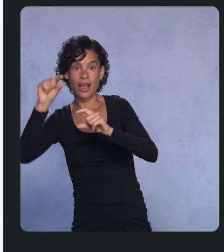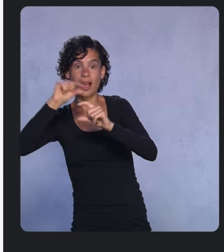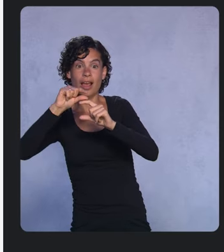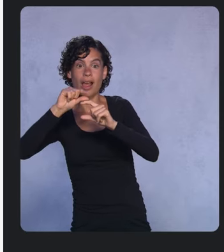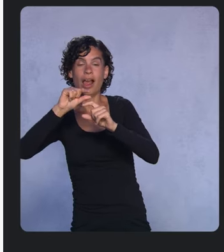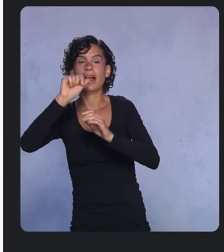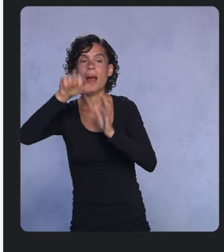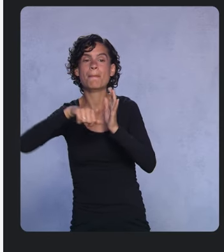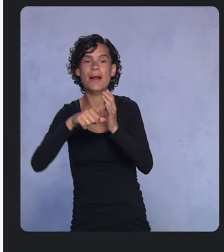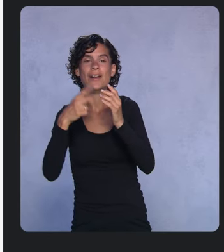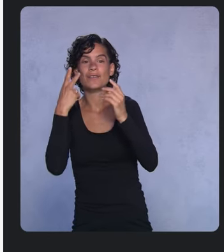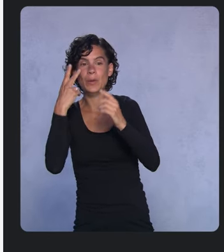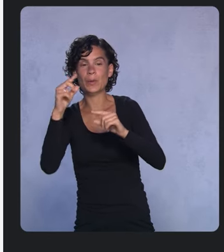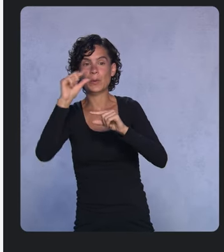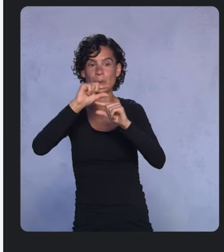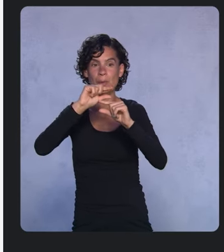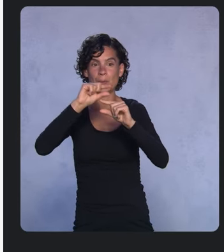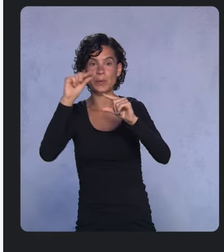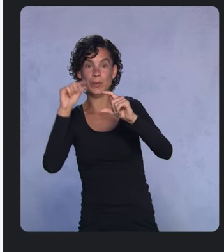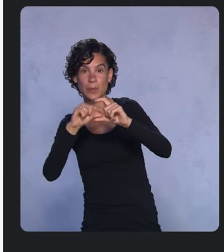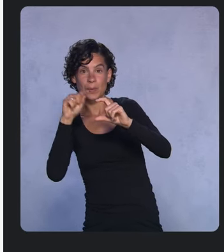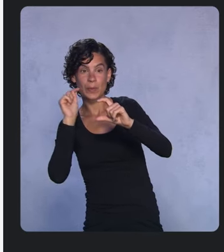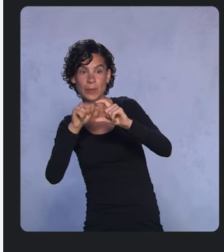And now when I rerun the app, and I go back to that screen,